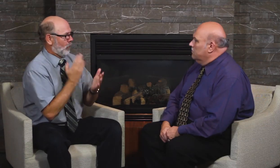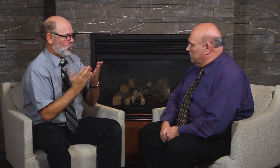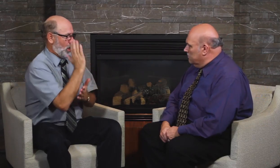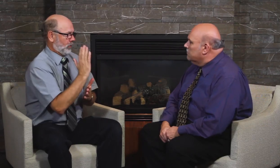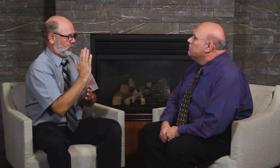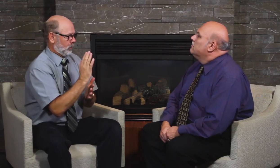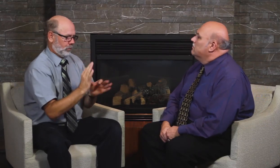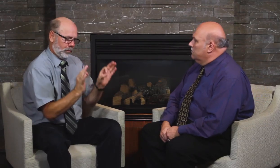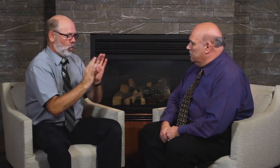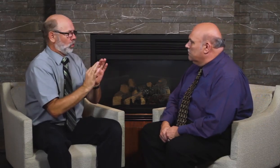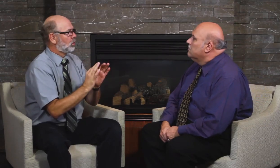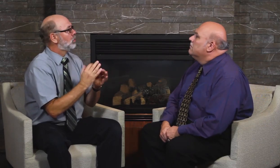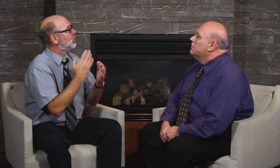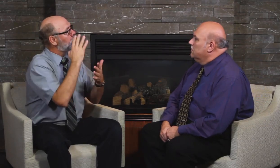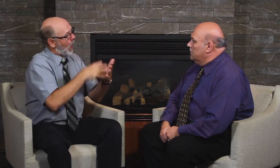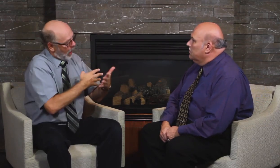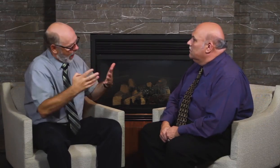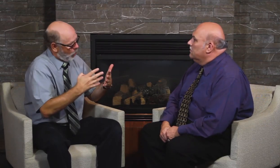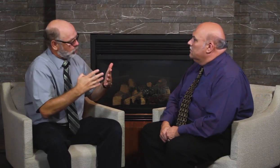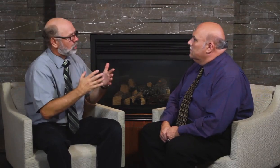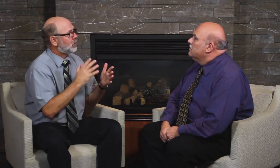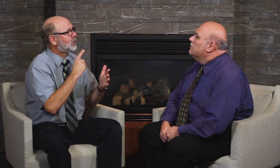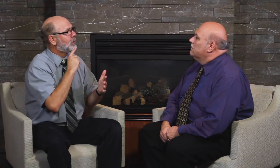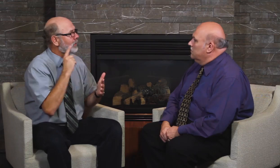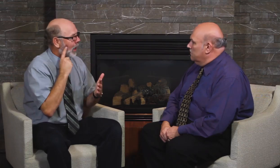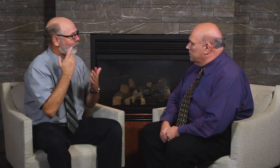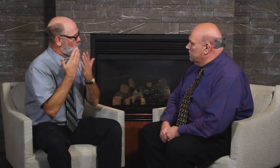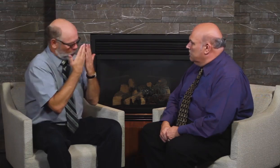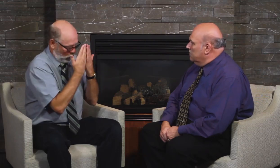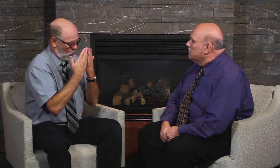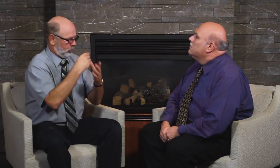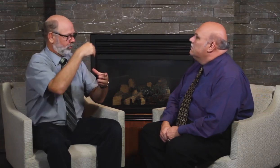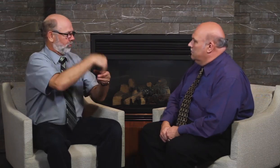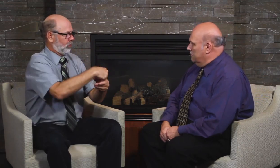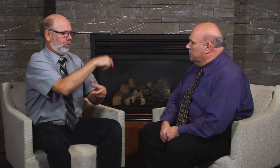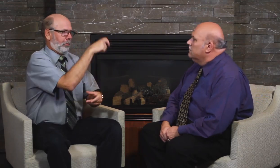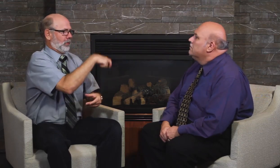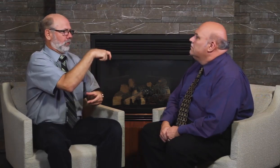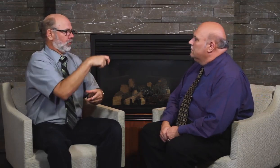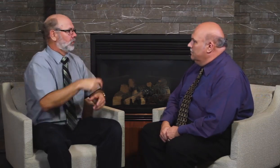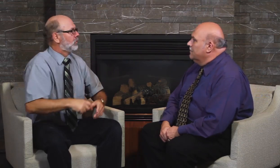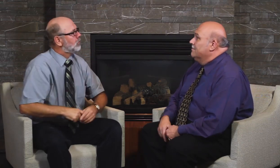We need to let them know about that convention.